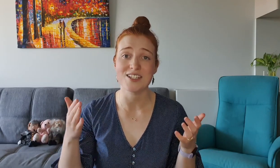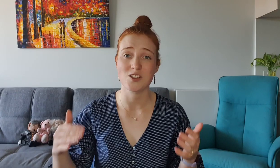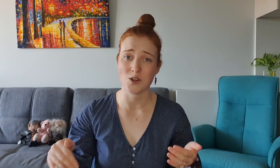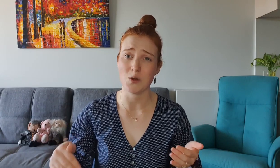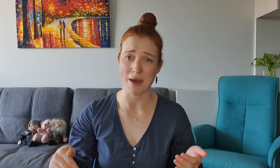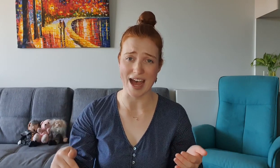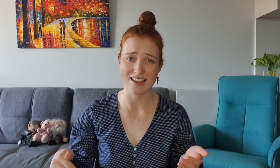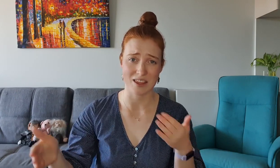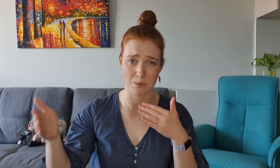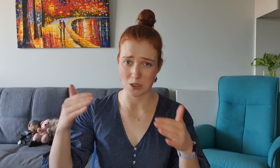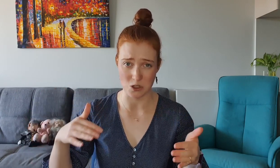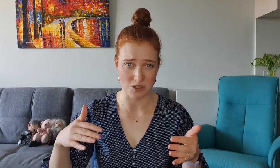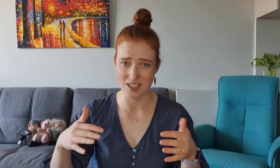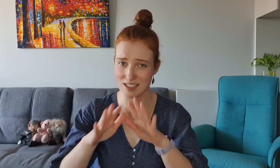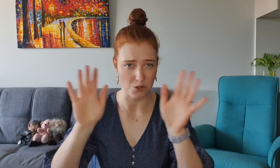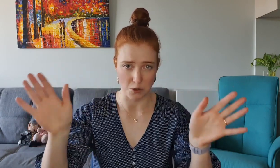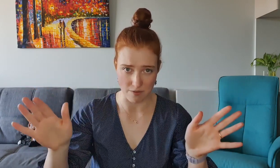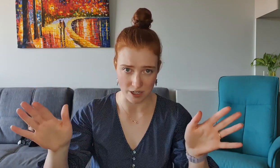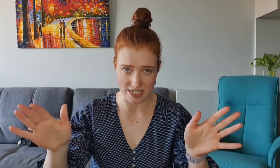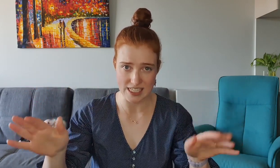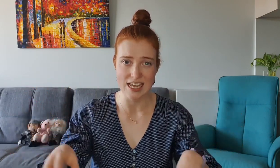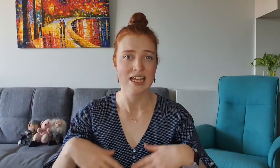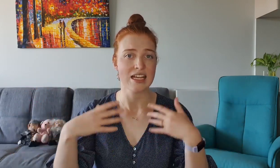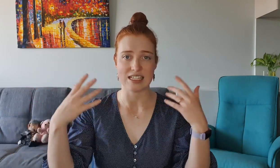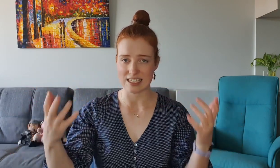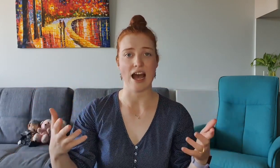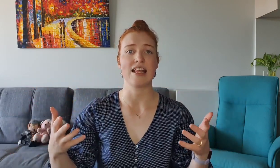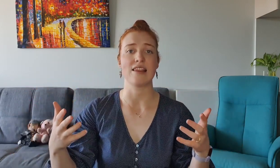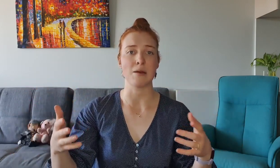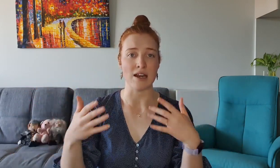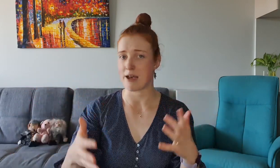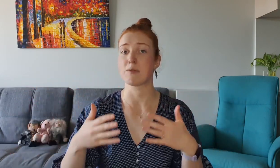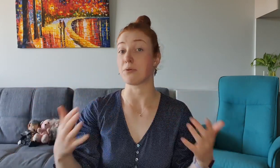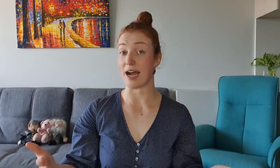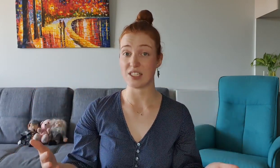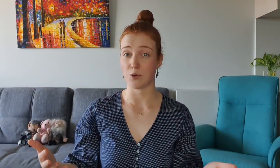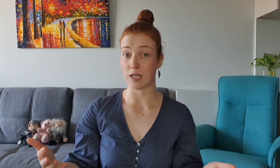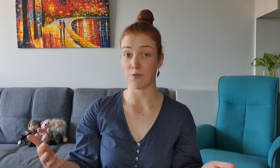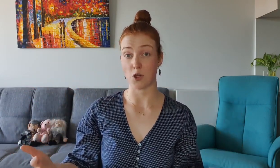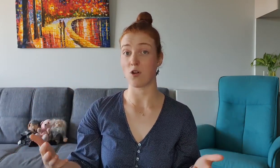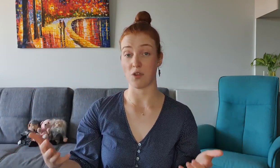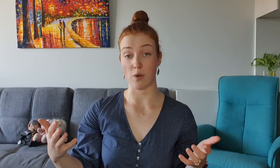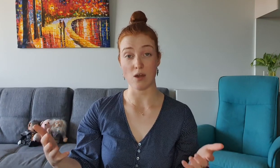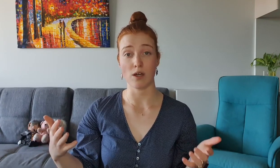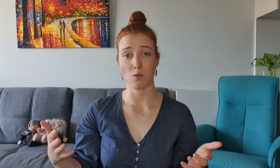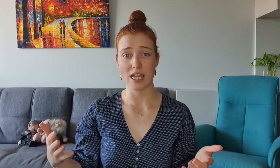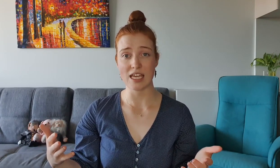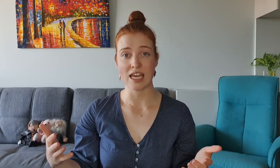In fact it's so bad that the producers or whoever it is decide that Nyle's prize for winning photo of the week one week